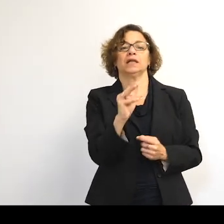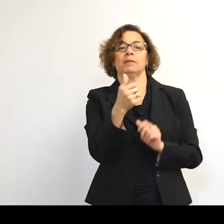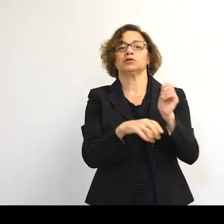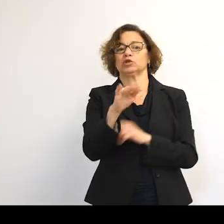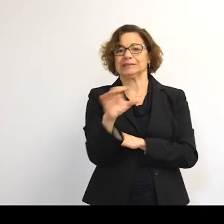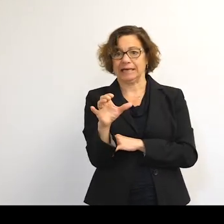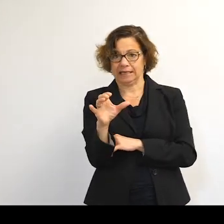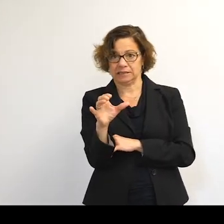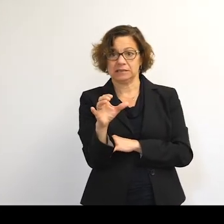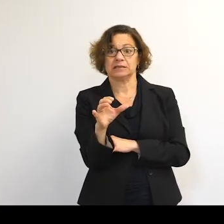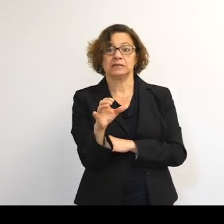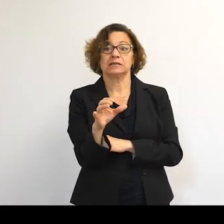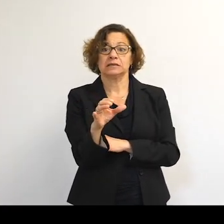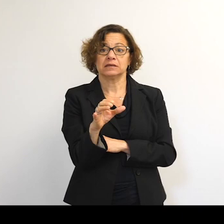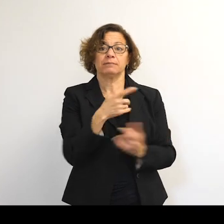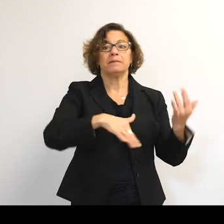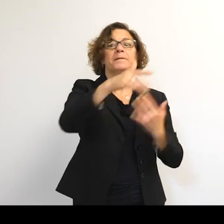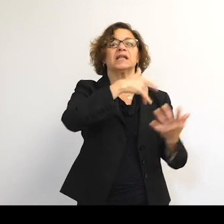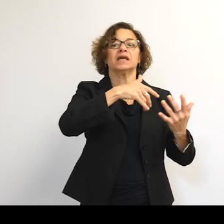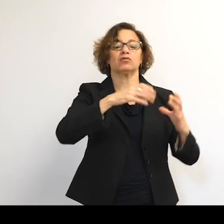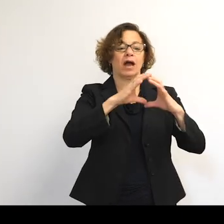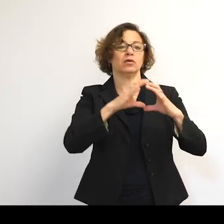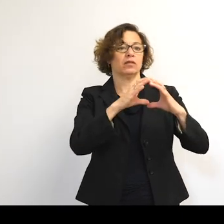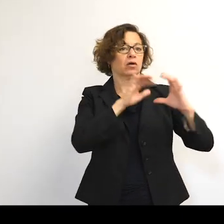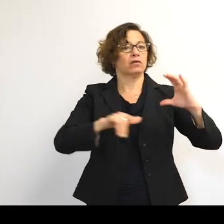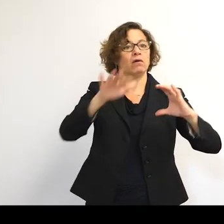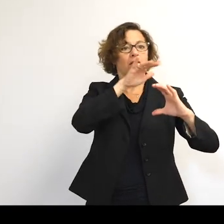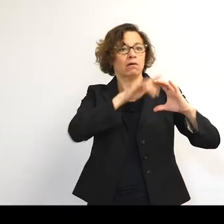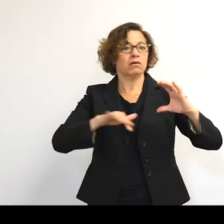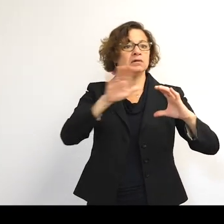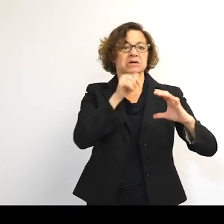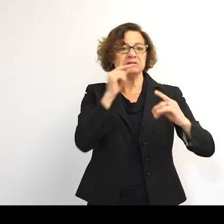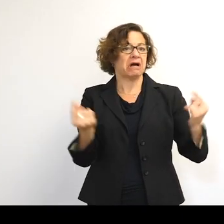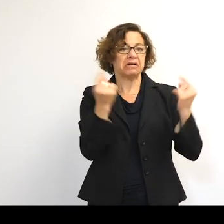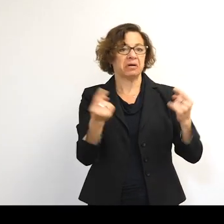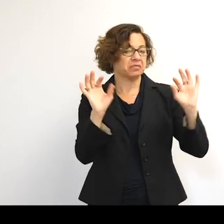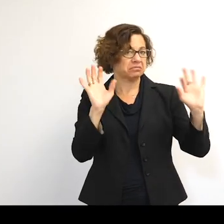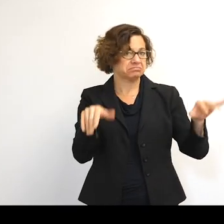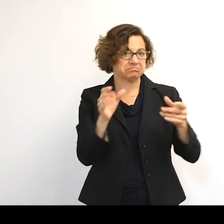are moving, but essentially, milling around the Earth causing no real harm to people.